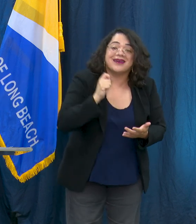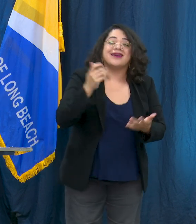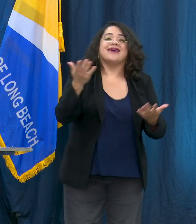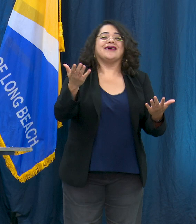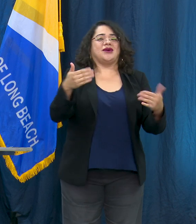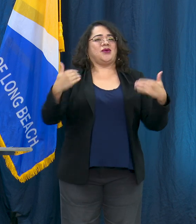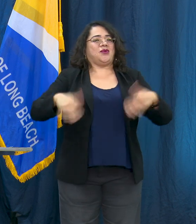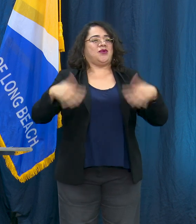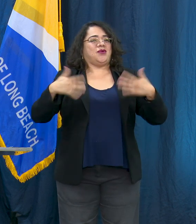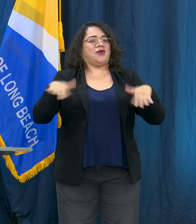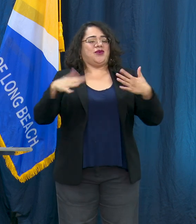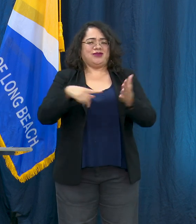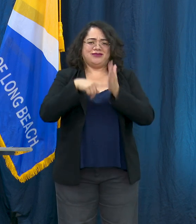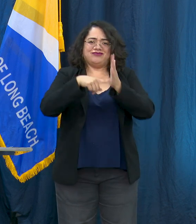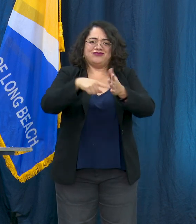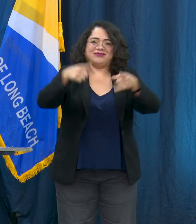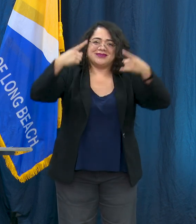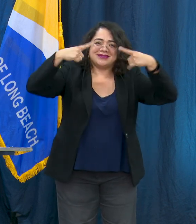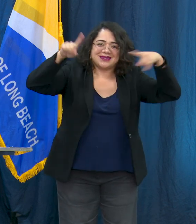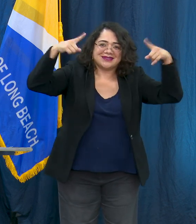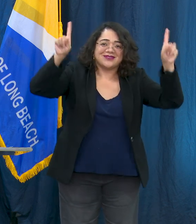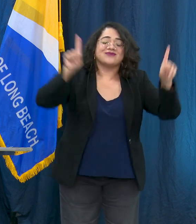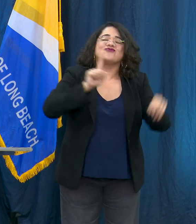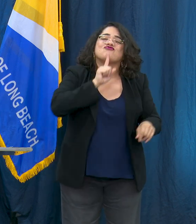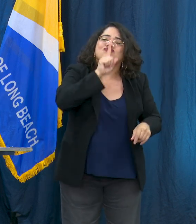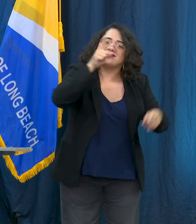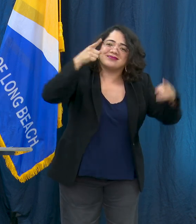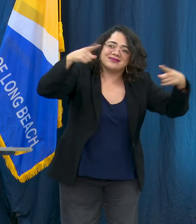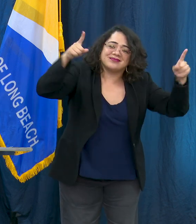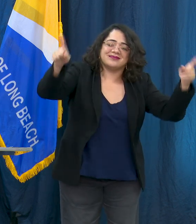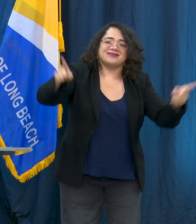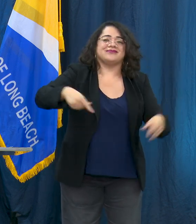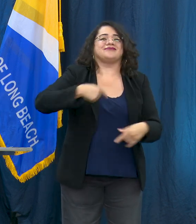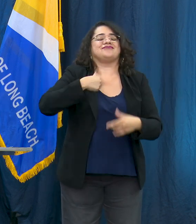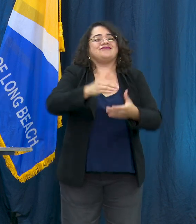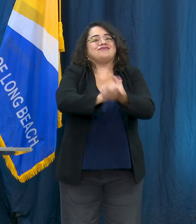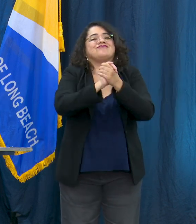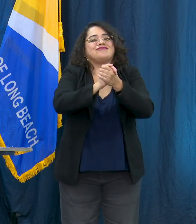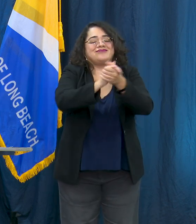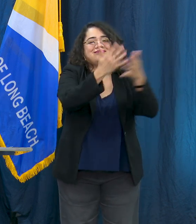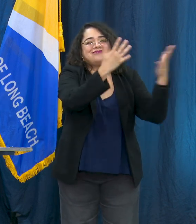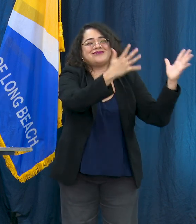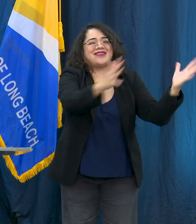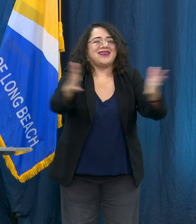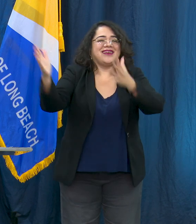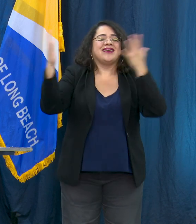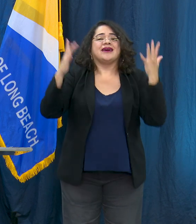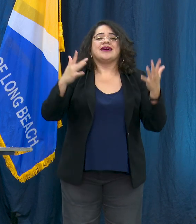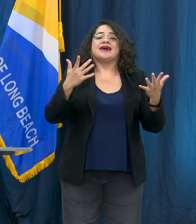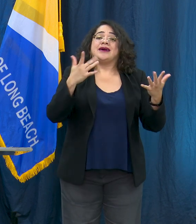success and we want to give you a big shout out. We realize that you haven't had a chance to celebrate as you normally would and that has been really